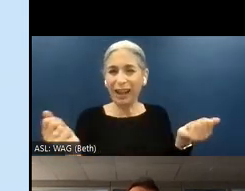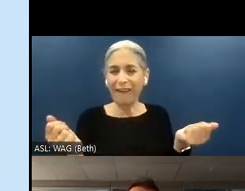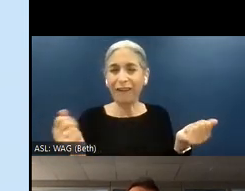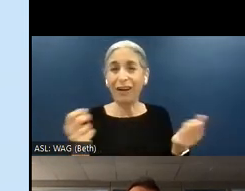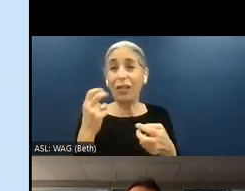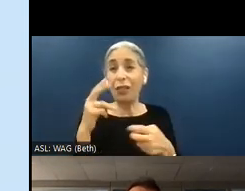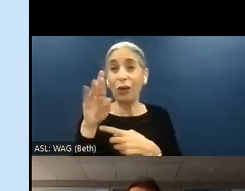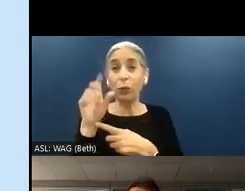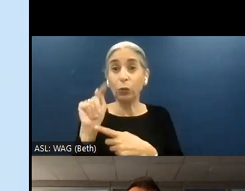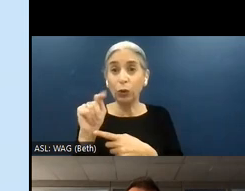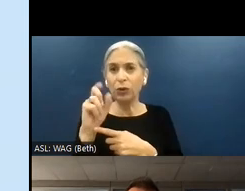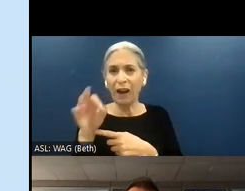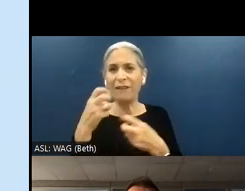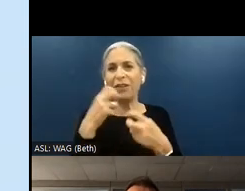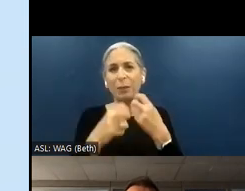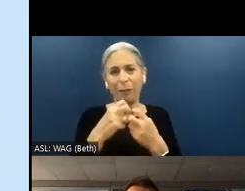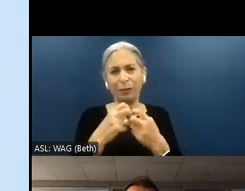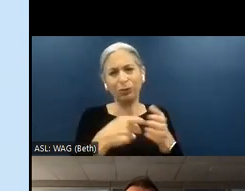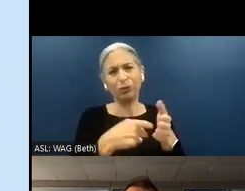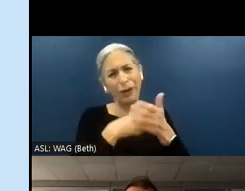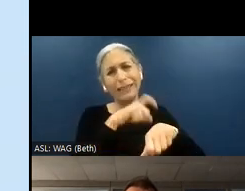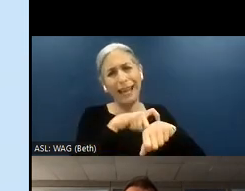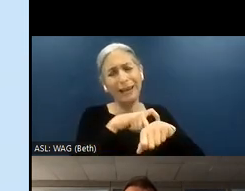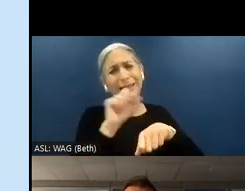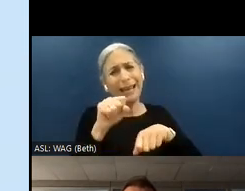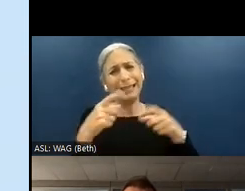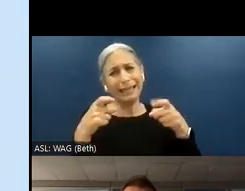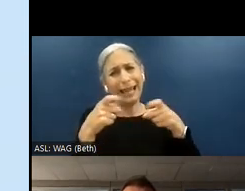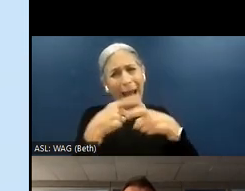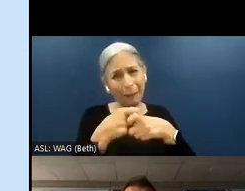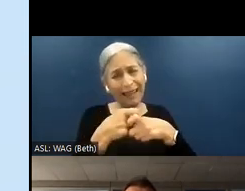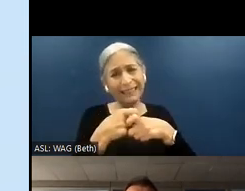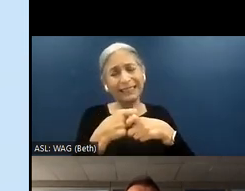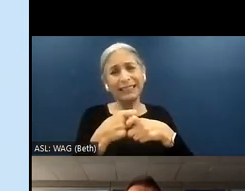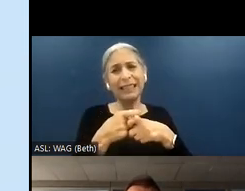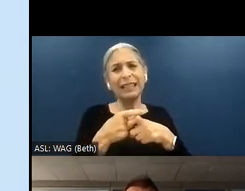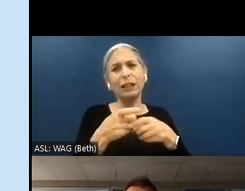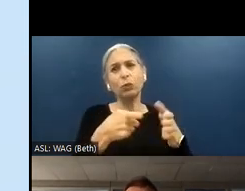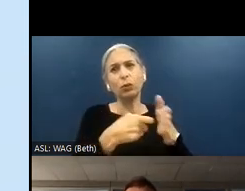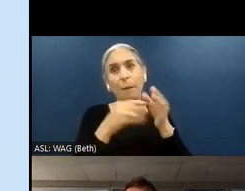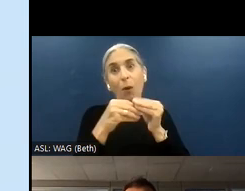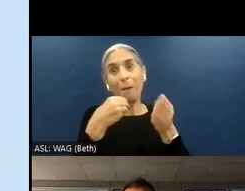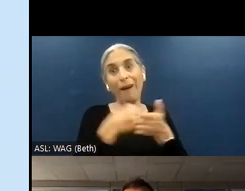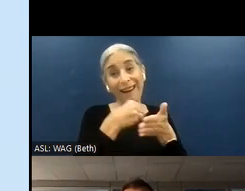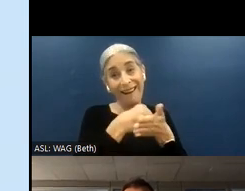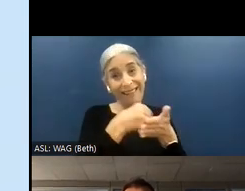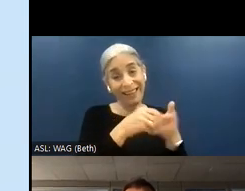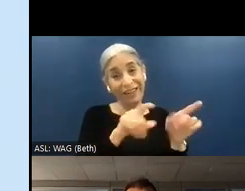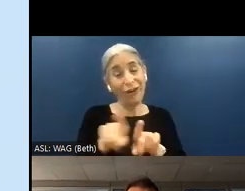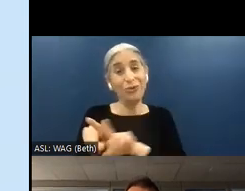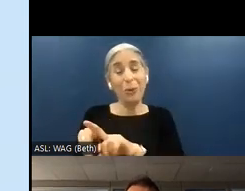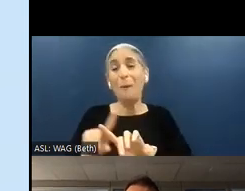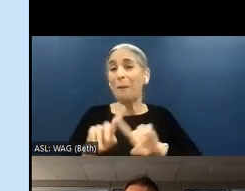Yeah, it takes time. It is more complex. It takes more money. But that's the only way